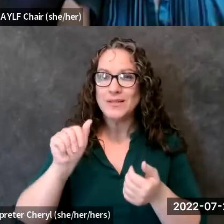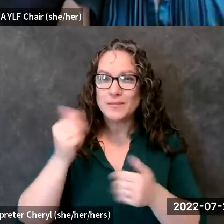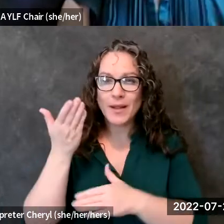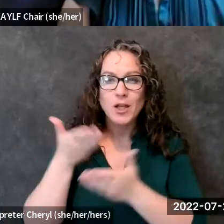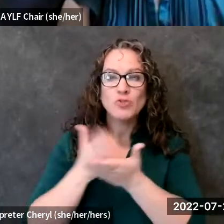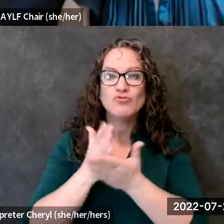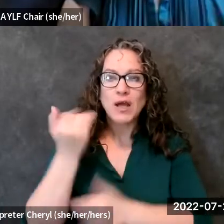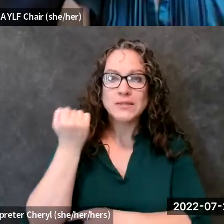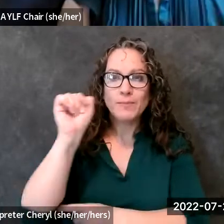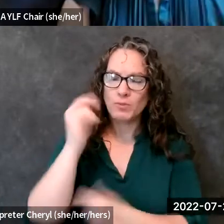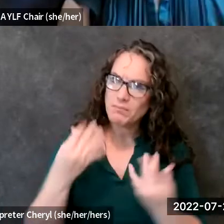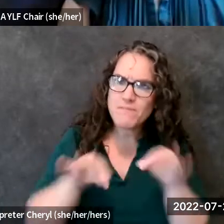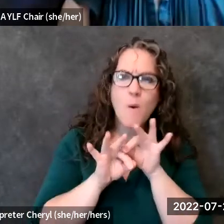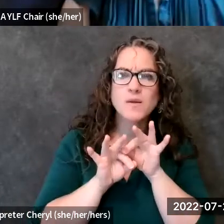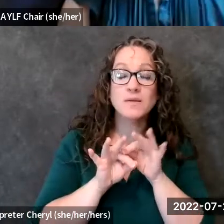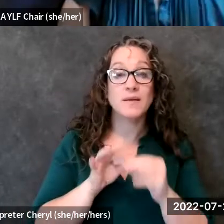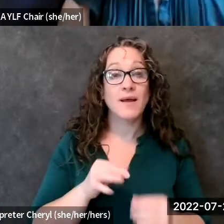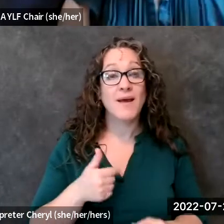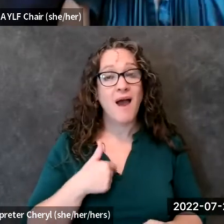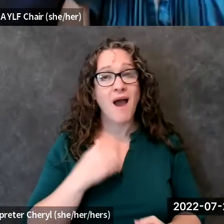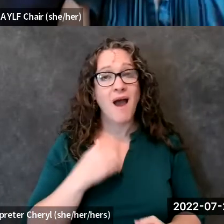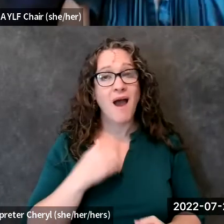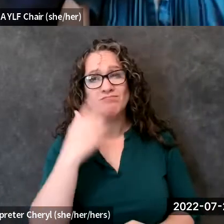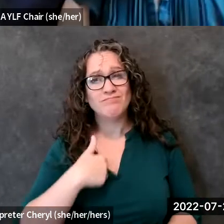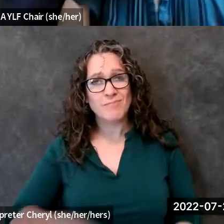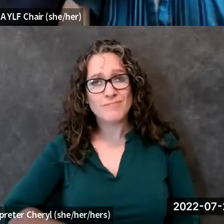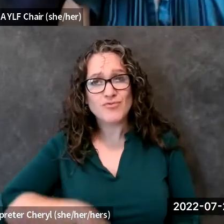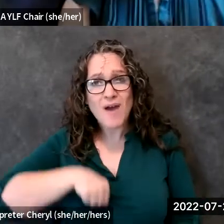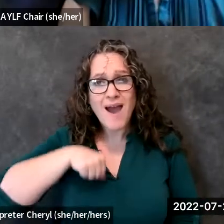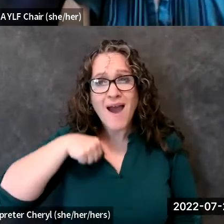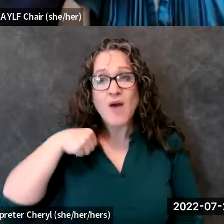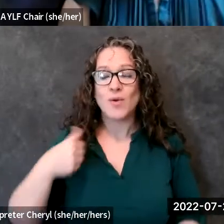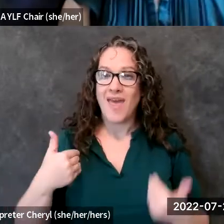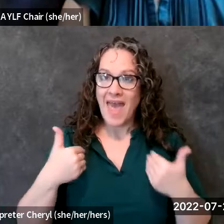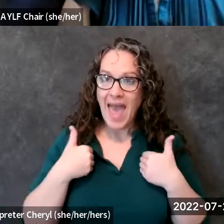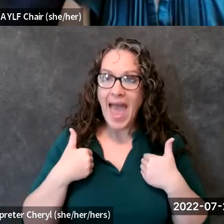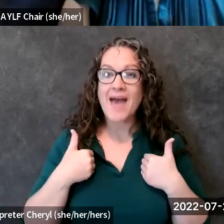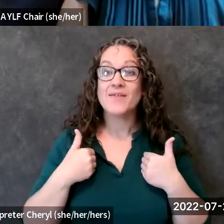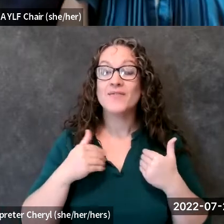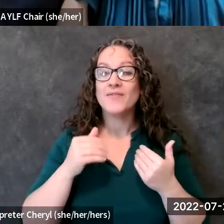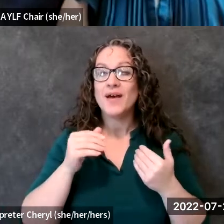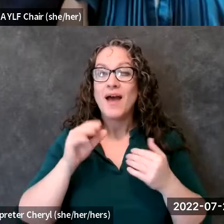that's why i'm so proud that it has a common core line teacher's guide that comes with it for grades